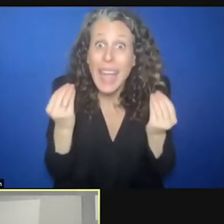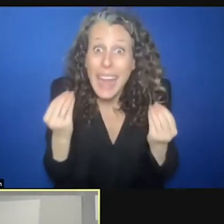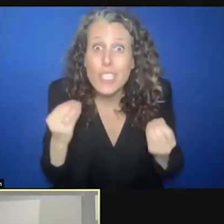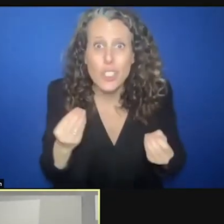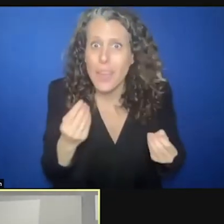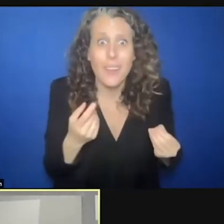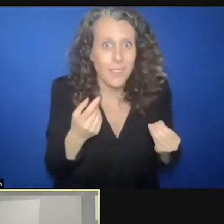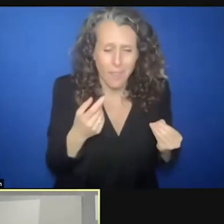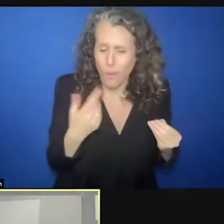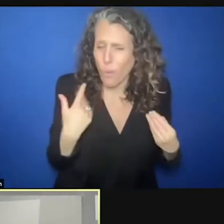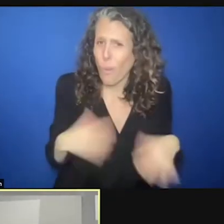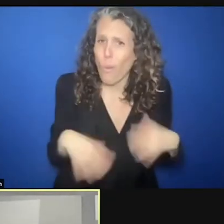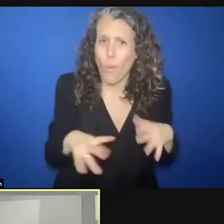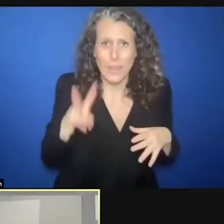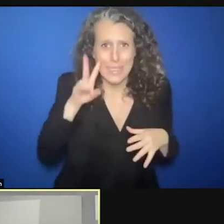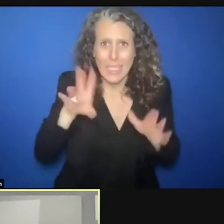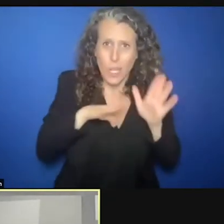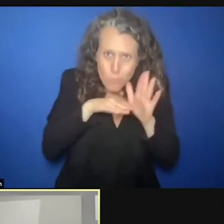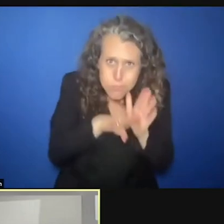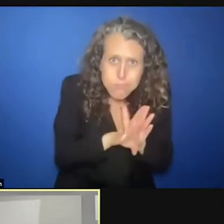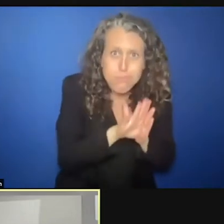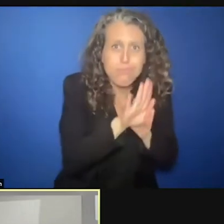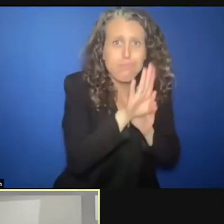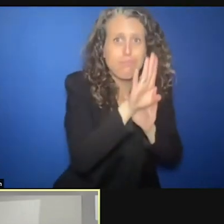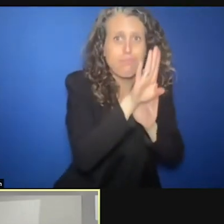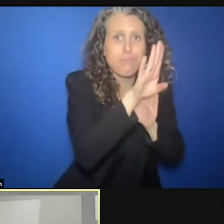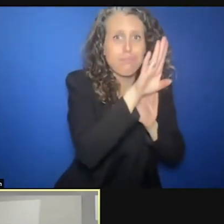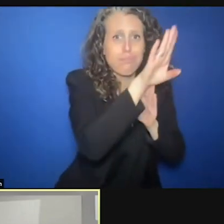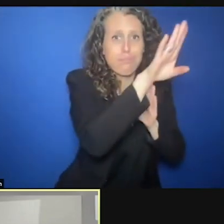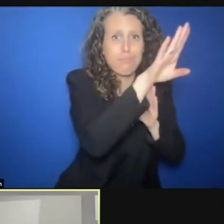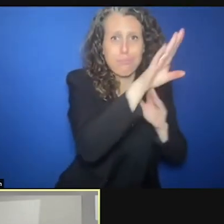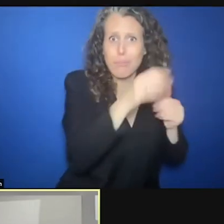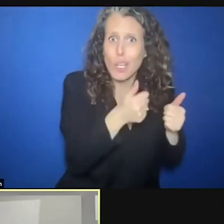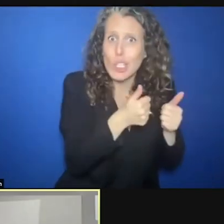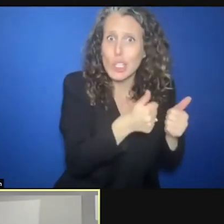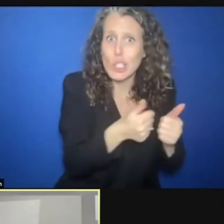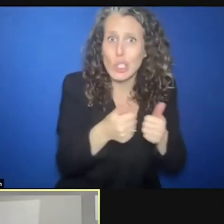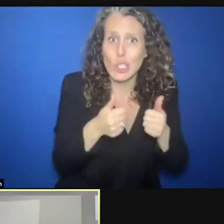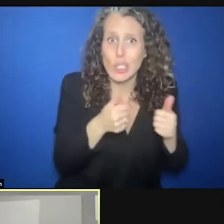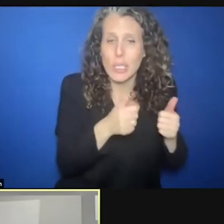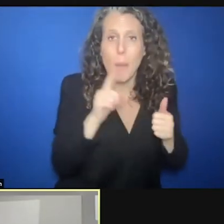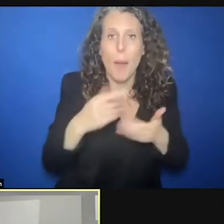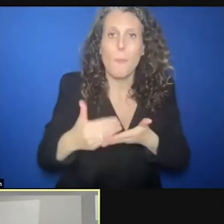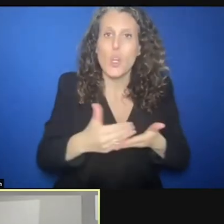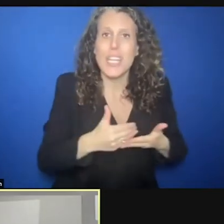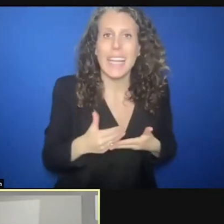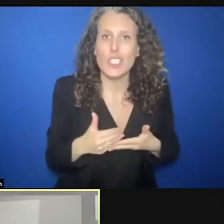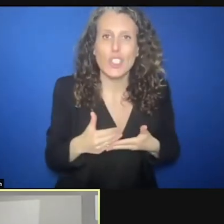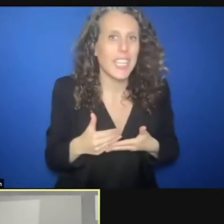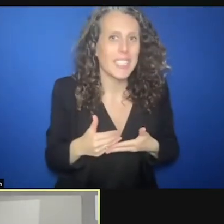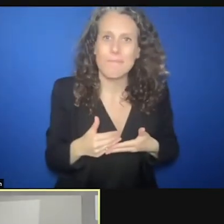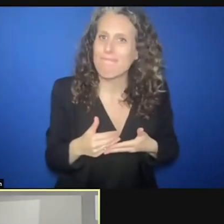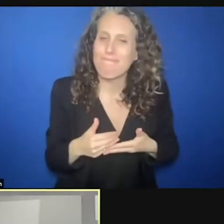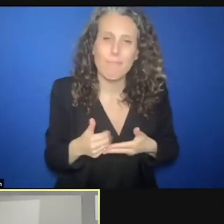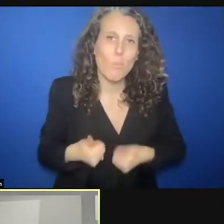big progress. We've not made commensurate progress on protection. We can do protection. So donors